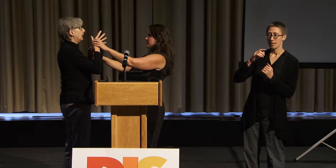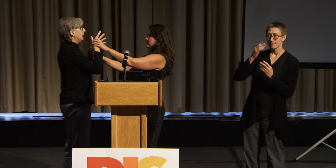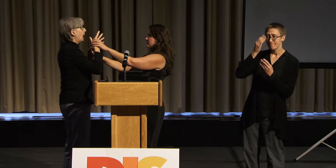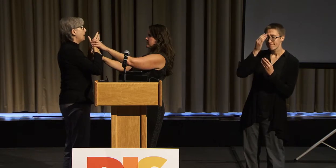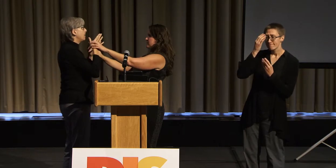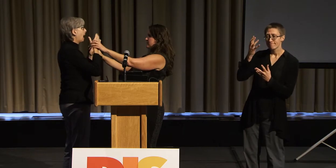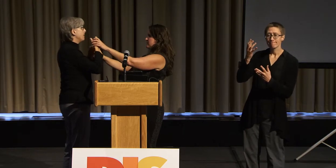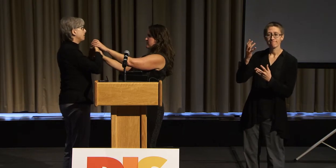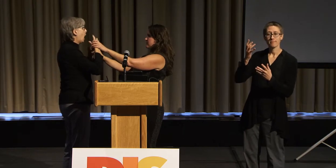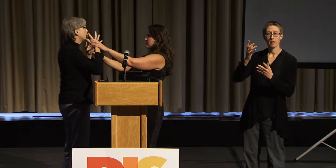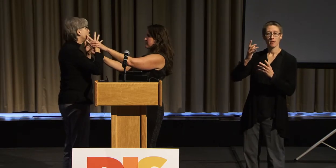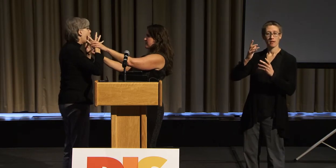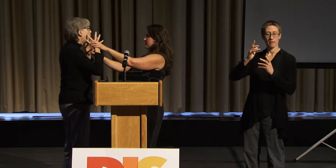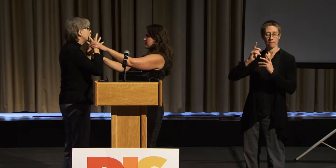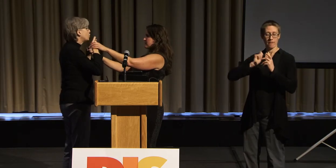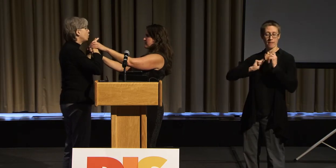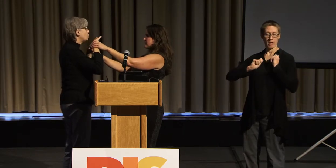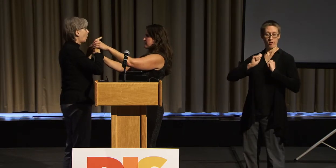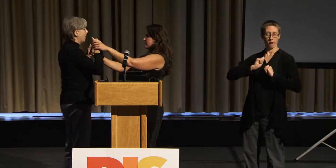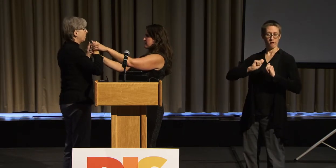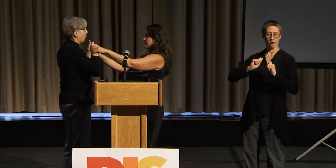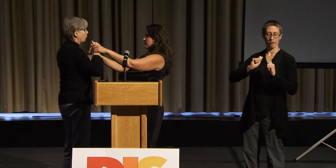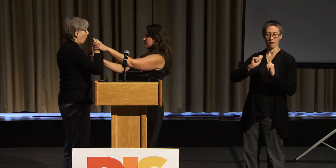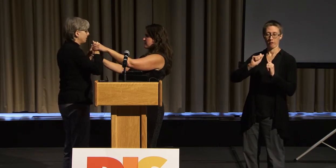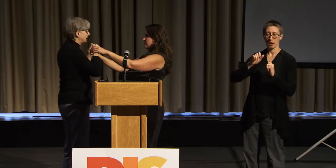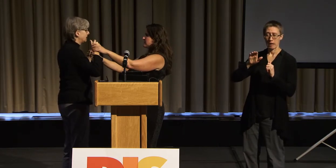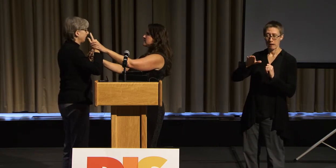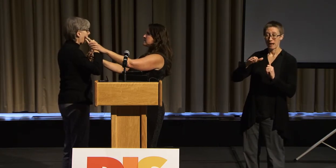during a performance and they say, oh, well, you should not come then.